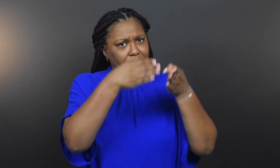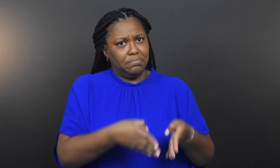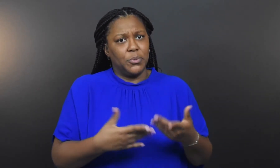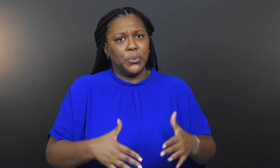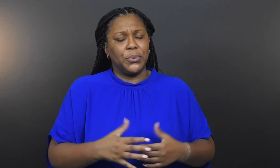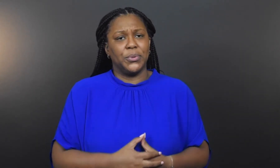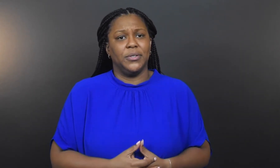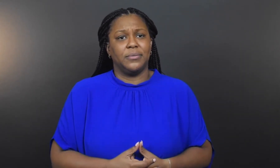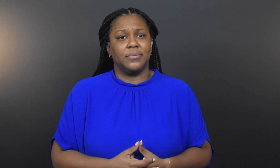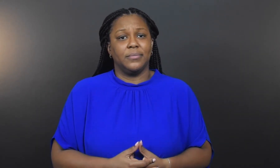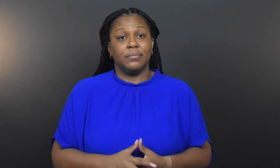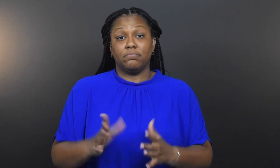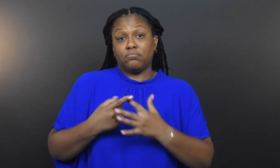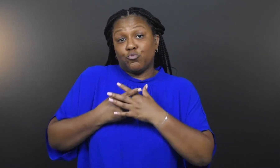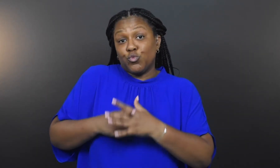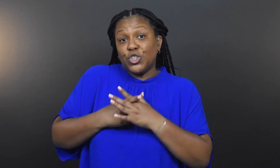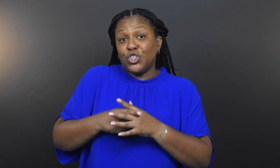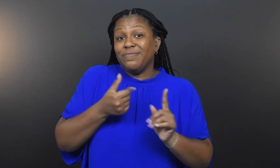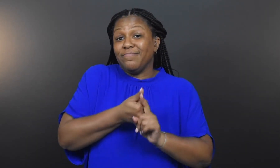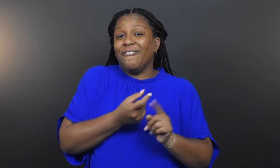him.